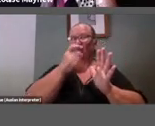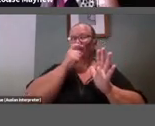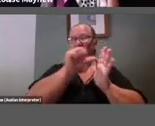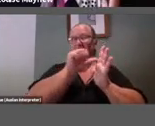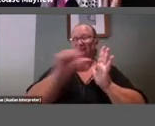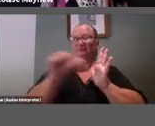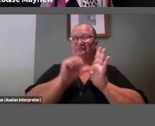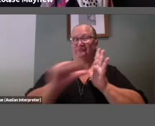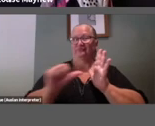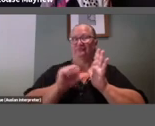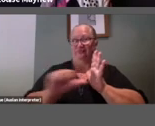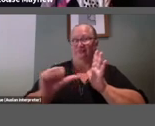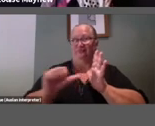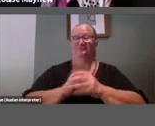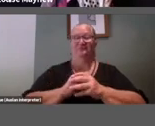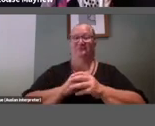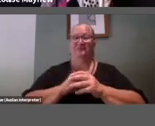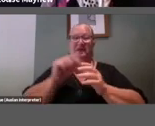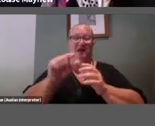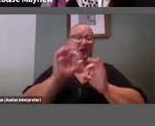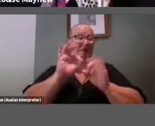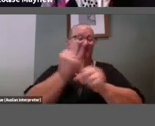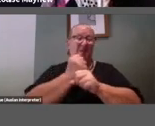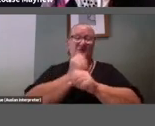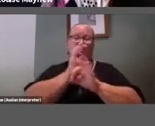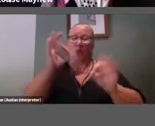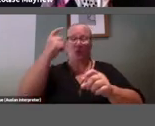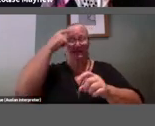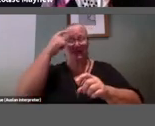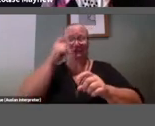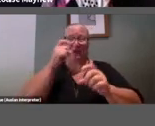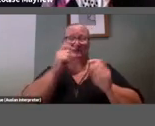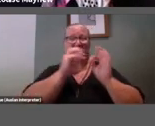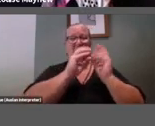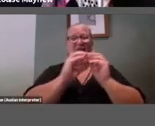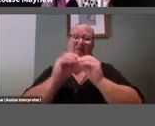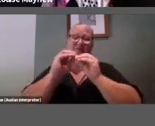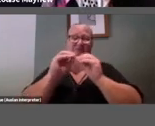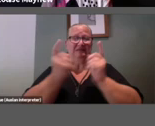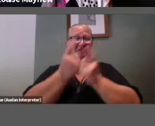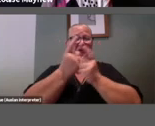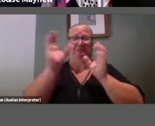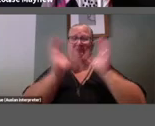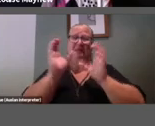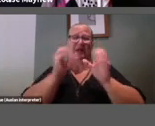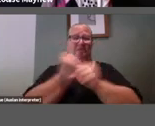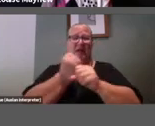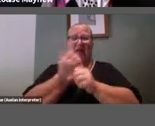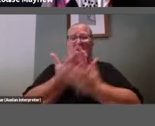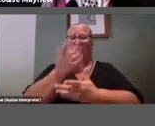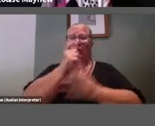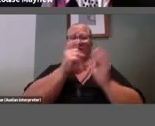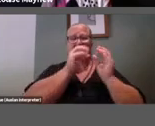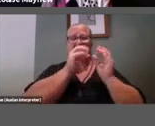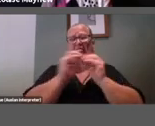Jolifanto bambla o falli bambla grossiga m’pfa habla horem egiga goramen,